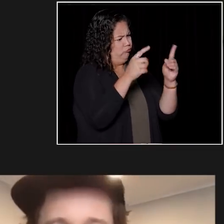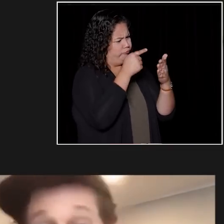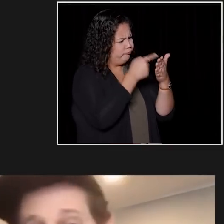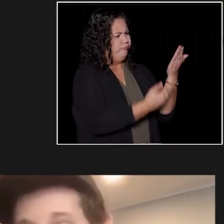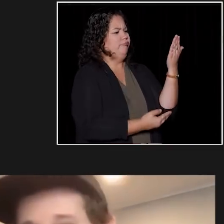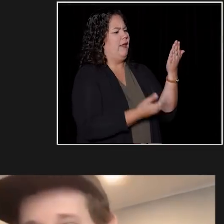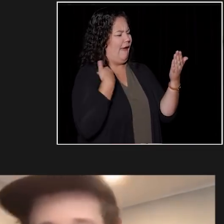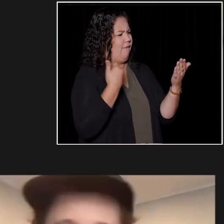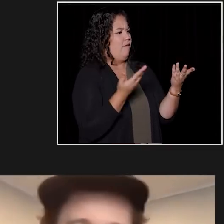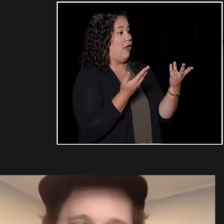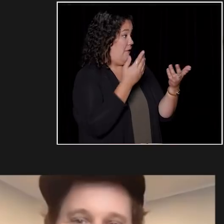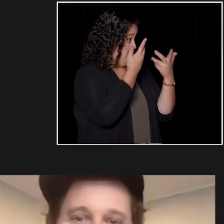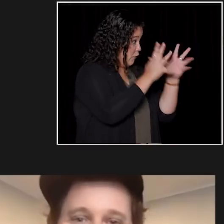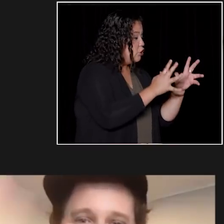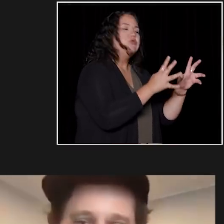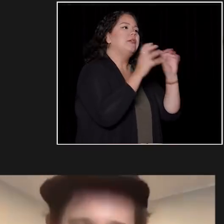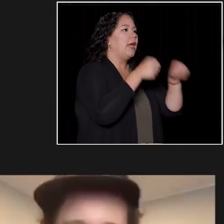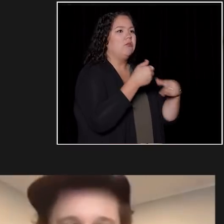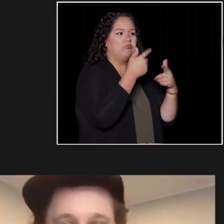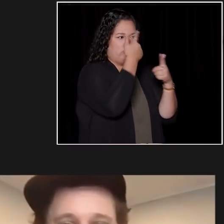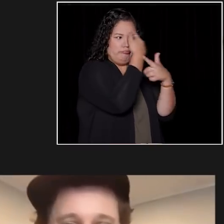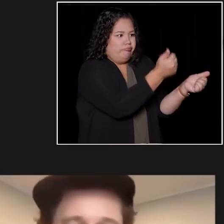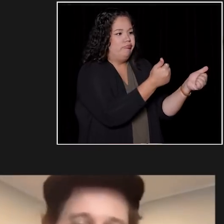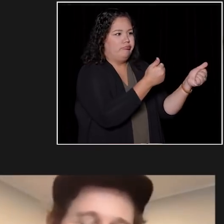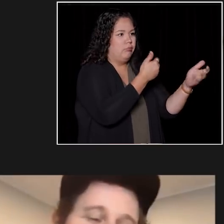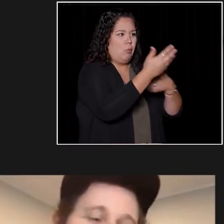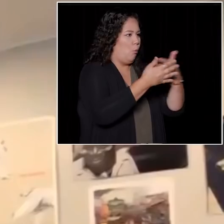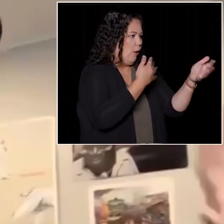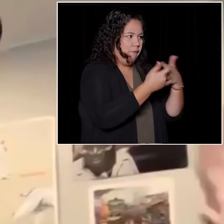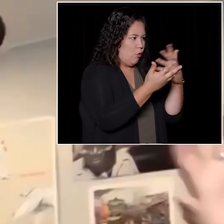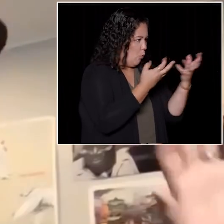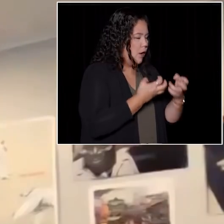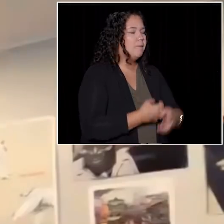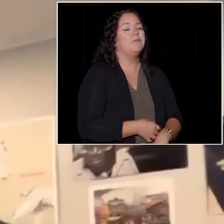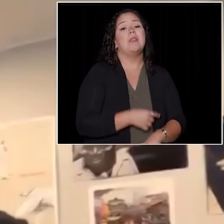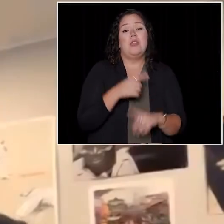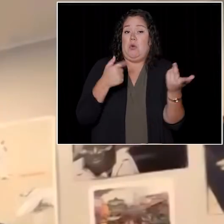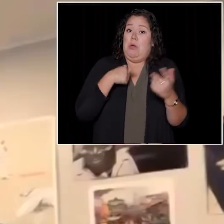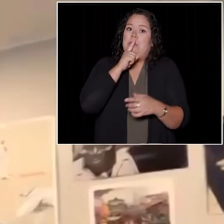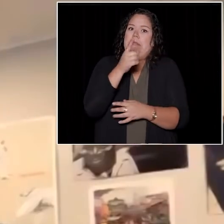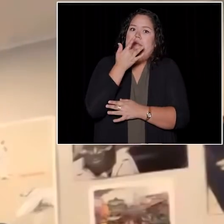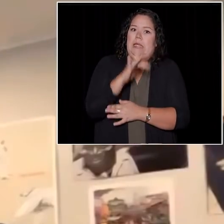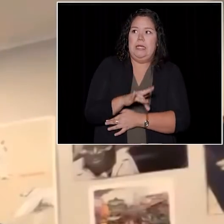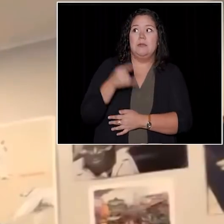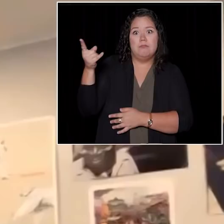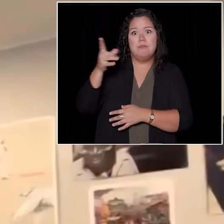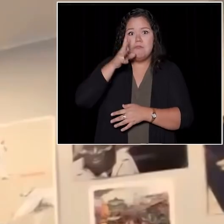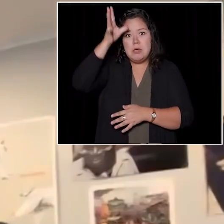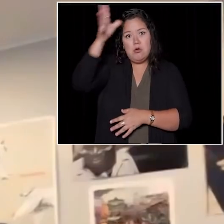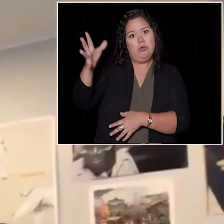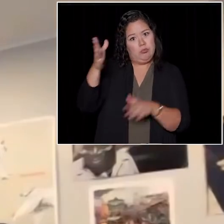"And at that point, then you're free, "you can do whatever you want." And I was in a very fortunate spot that my parents had saved up